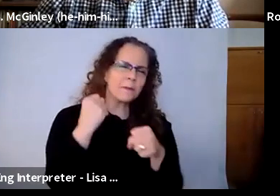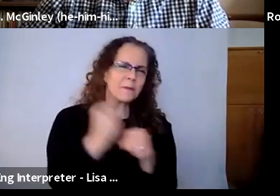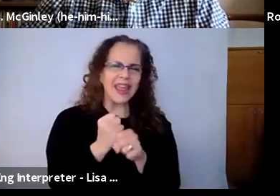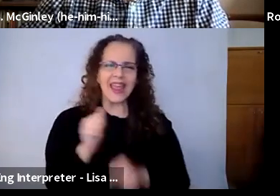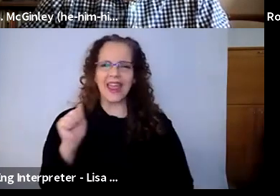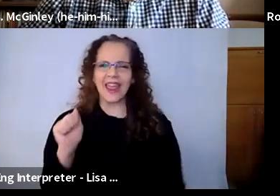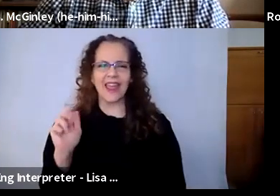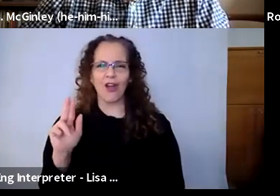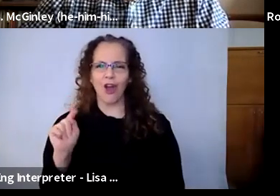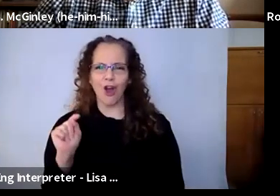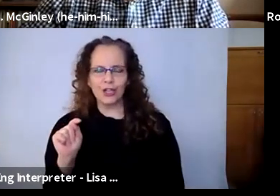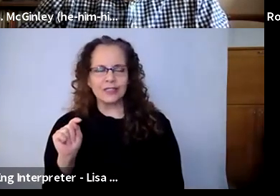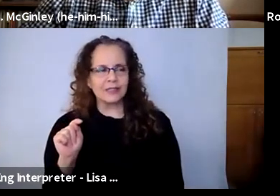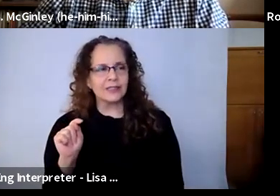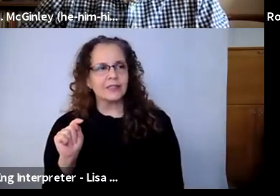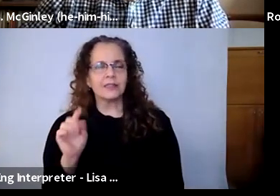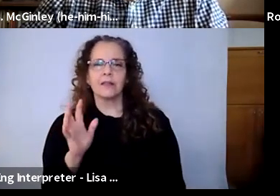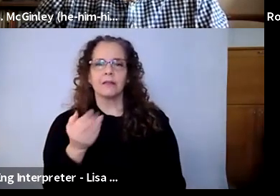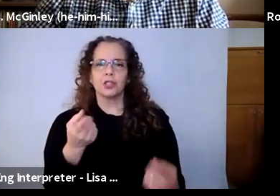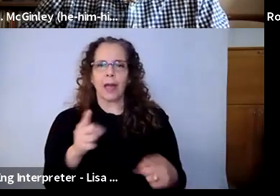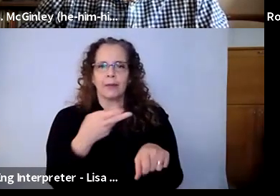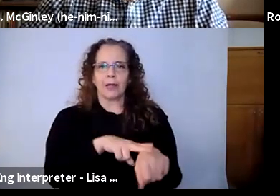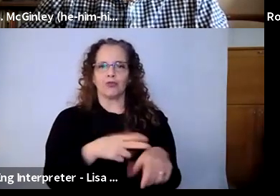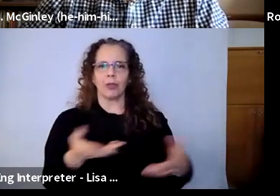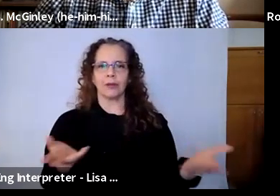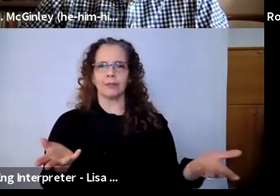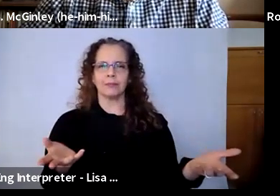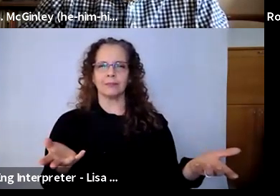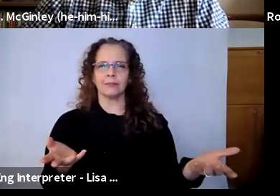just was sort of naturally happening. So many times I've